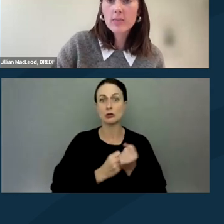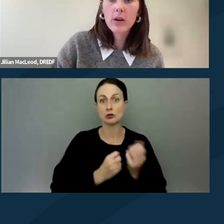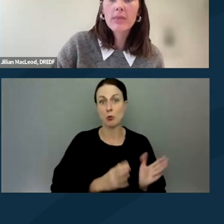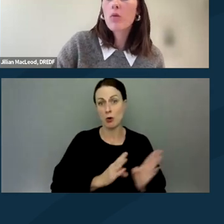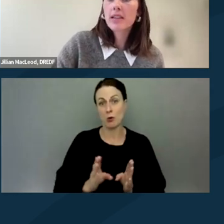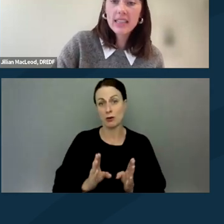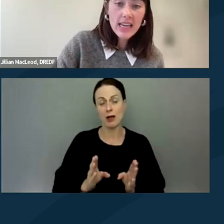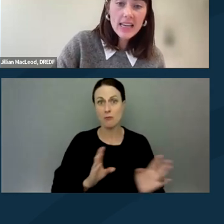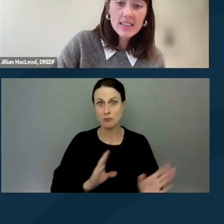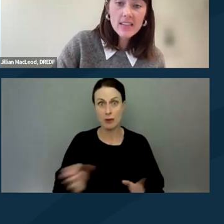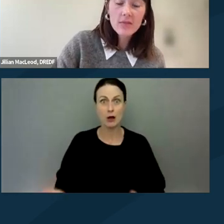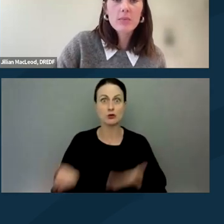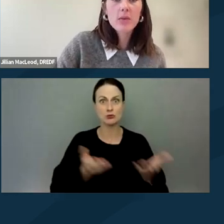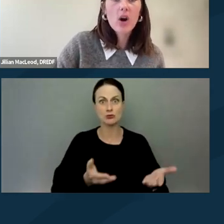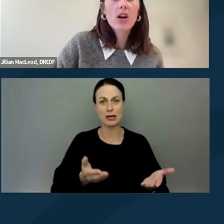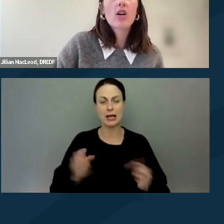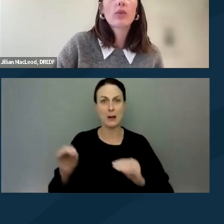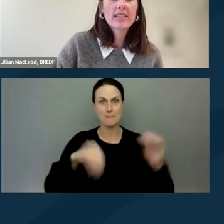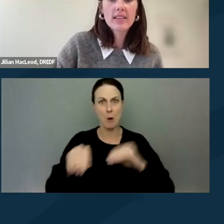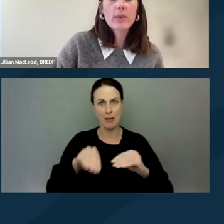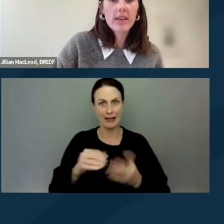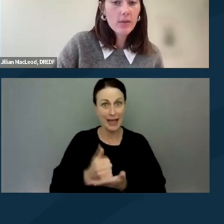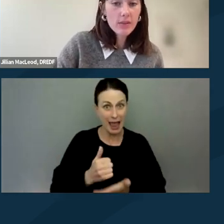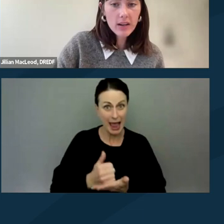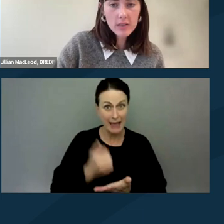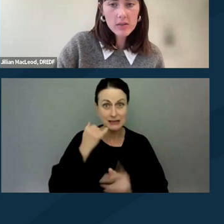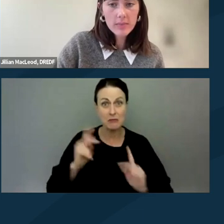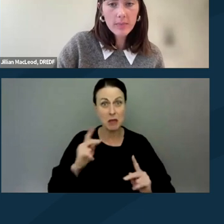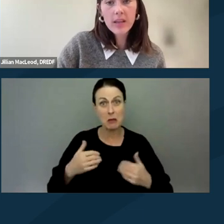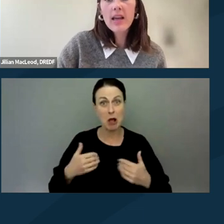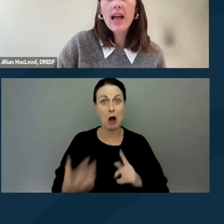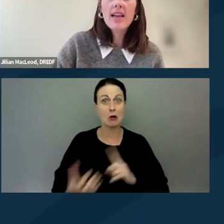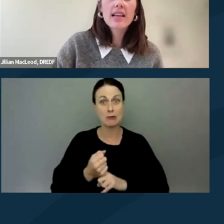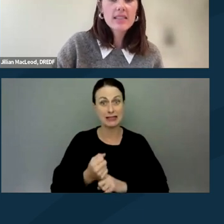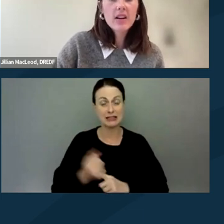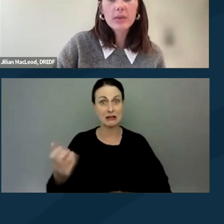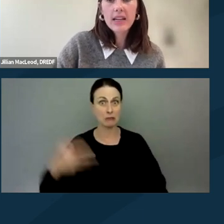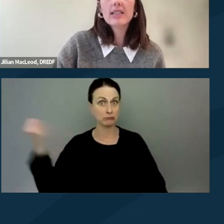to bring mobility aids if people are arrested without theirs? And is there a plan